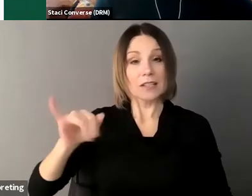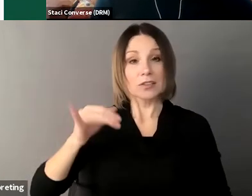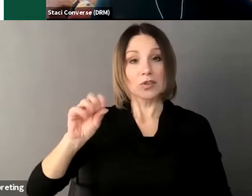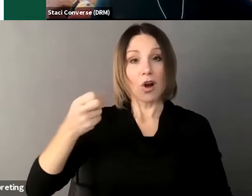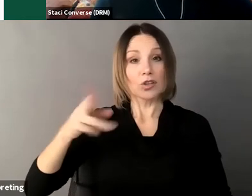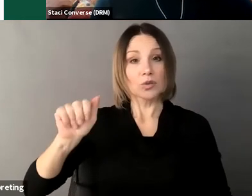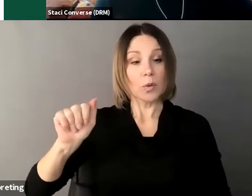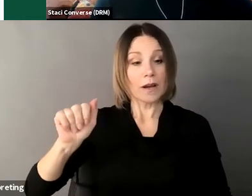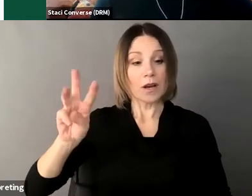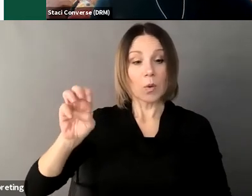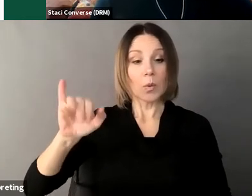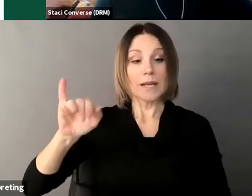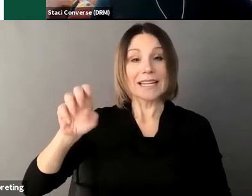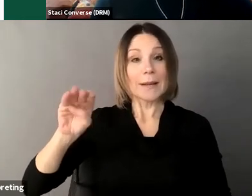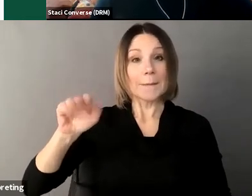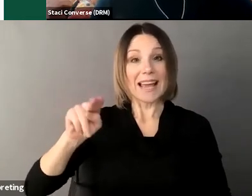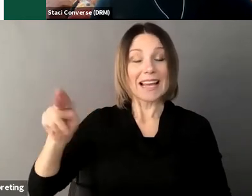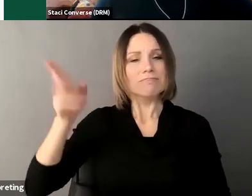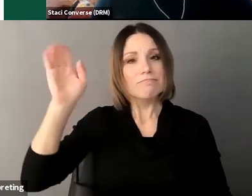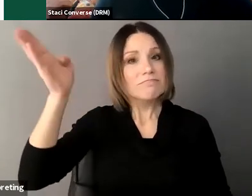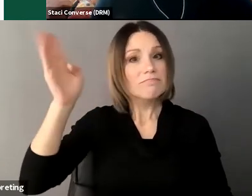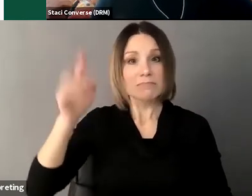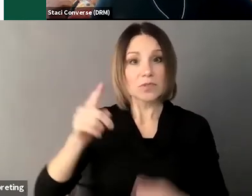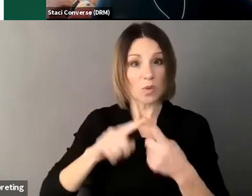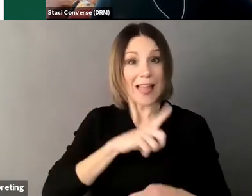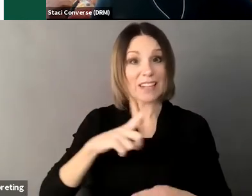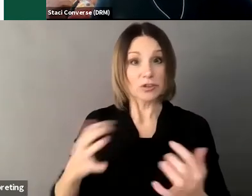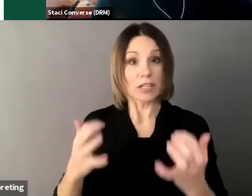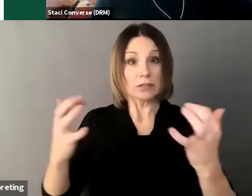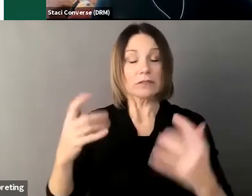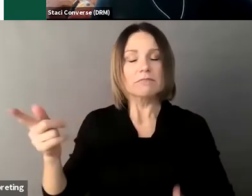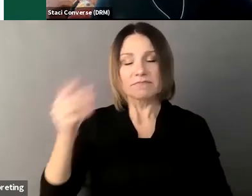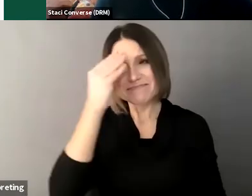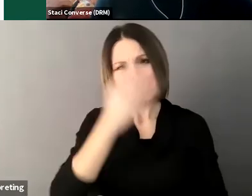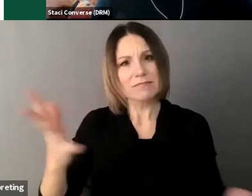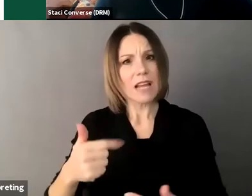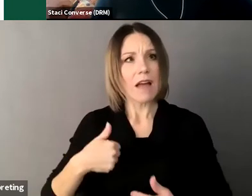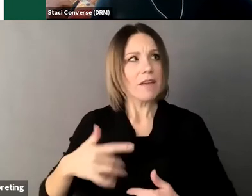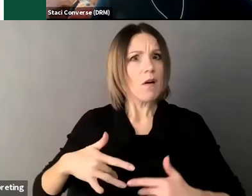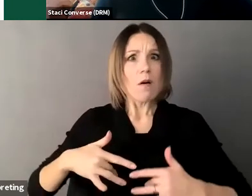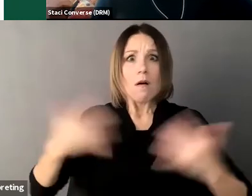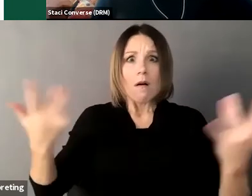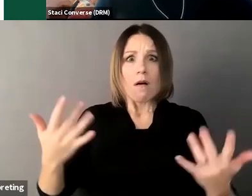free and excited about my life I feel like I’m an adult I have more control over my own life